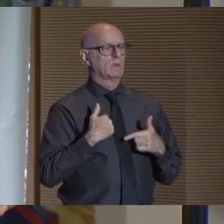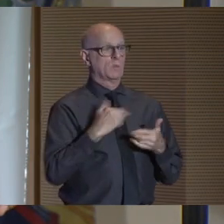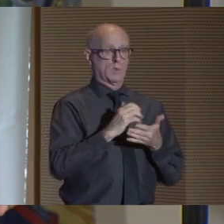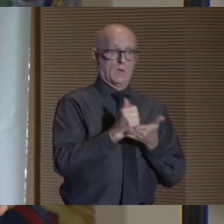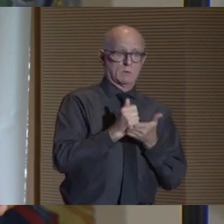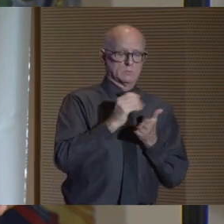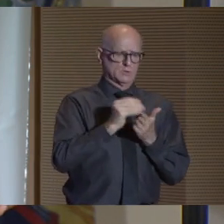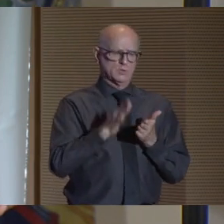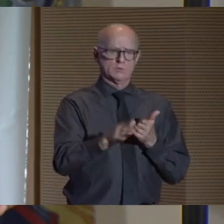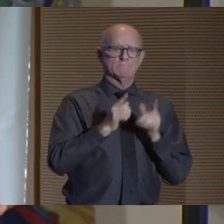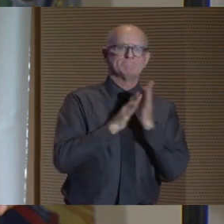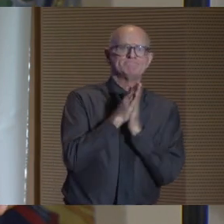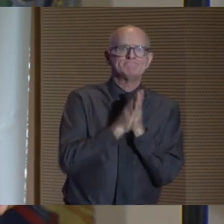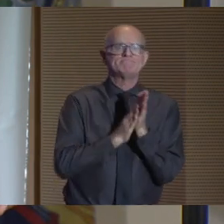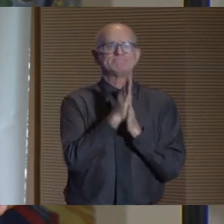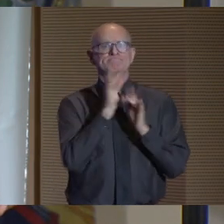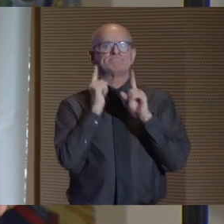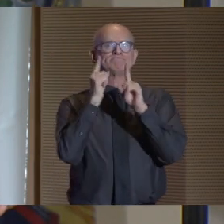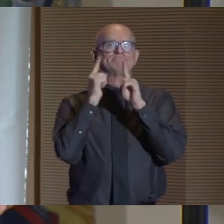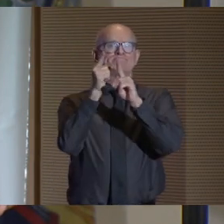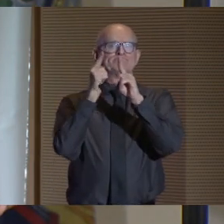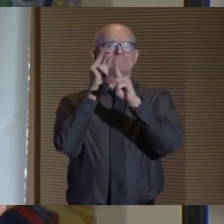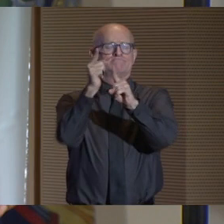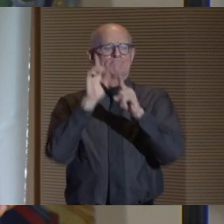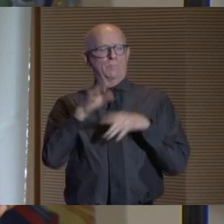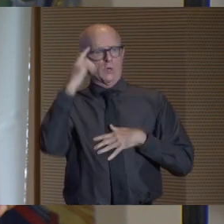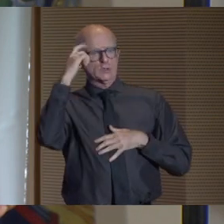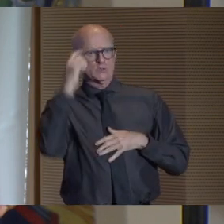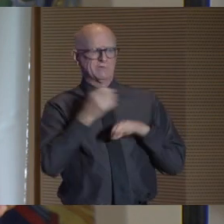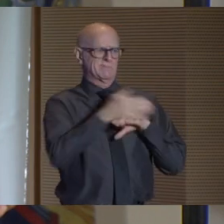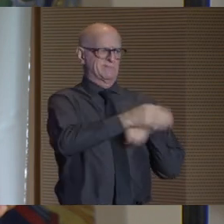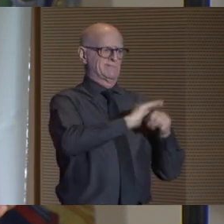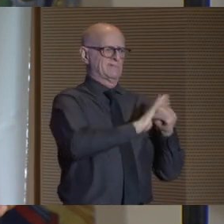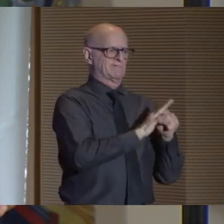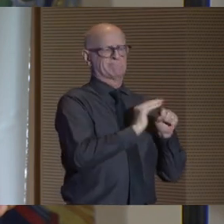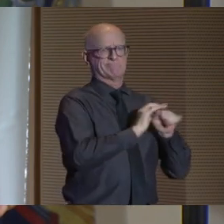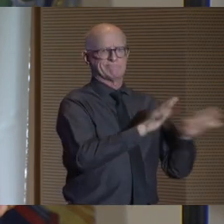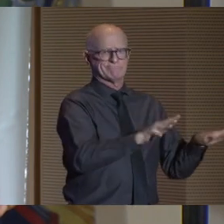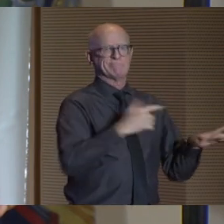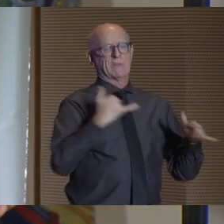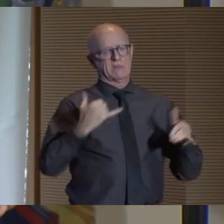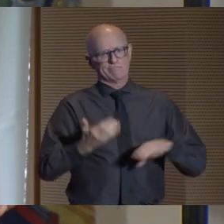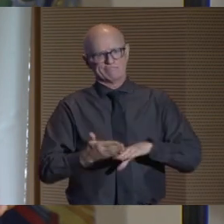pursue their post-pandemic dreams and lifting New York, New York City